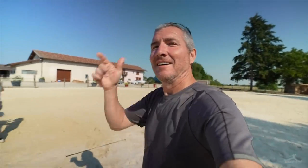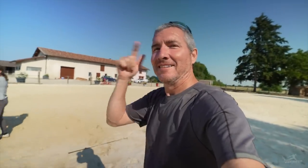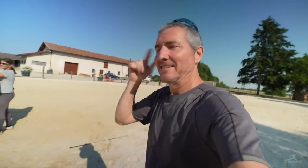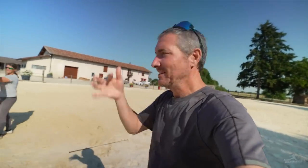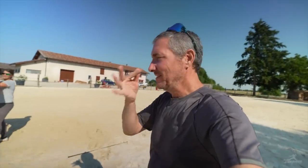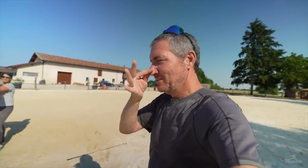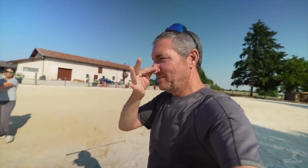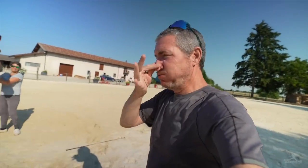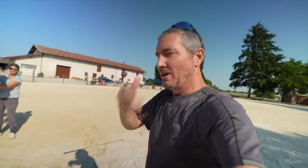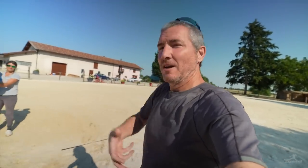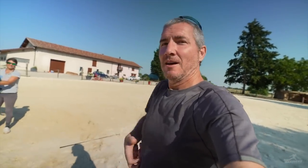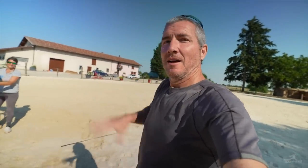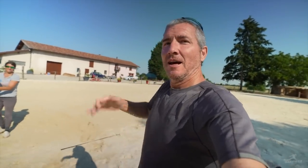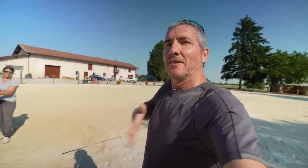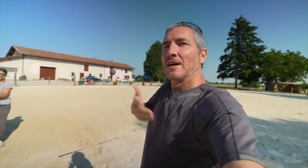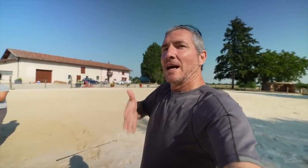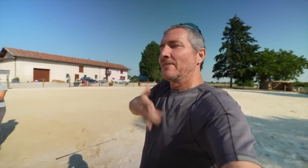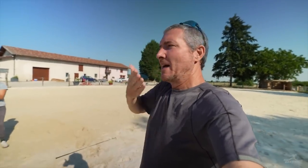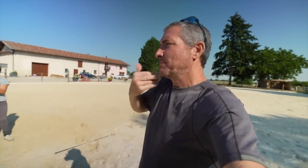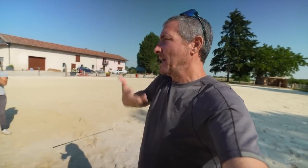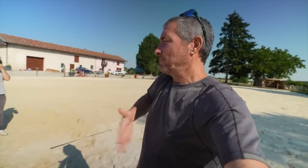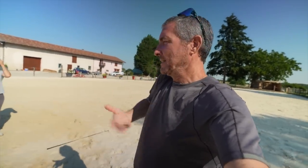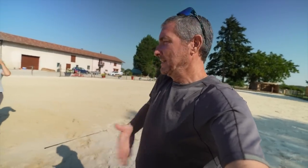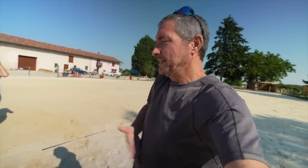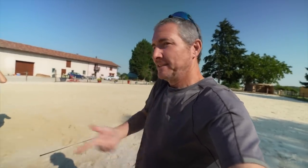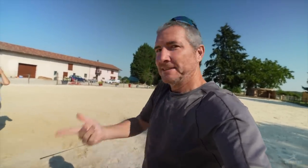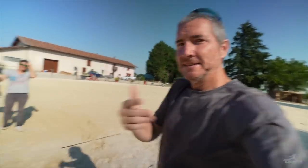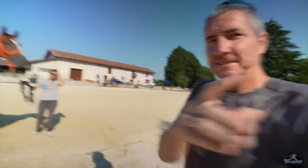I think the horse feels lighter and happier now after making a mess.